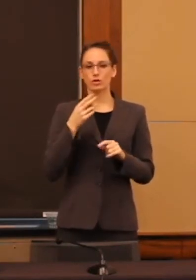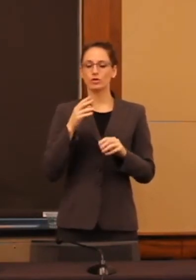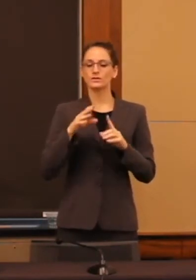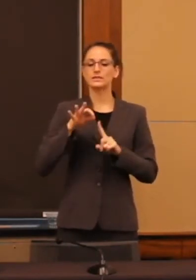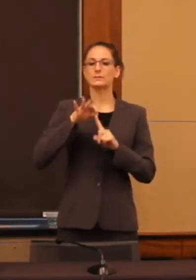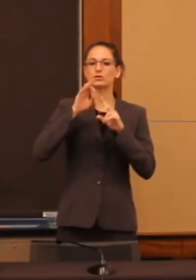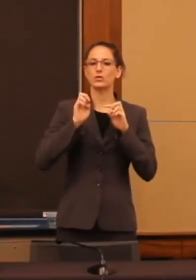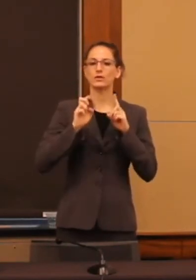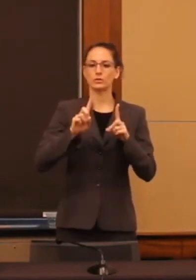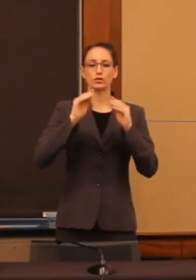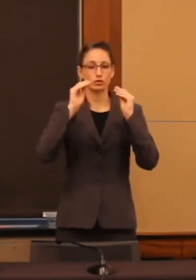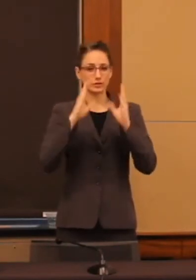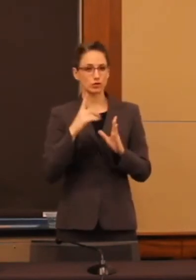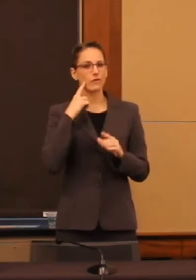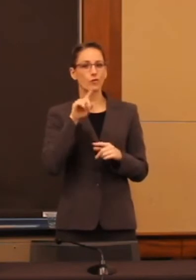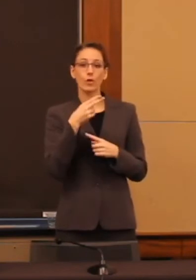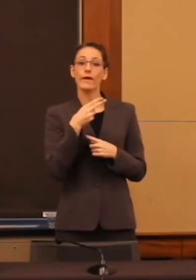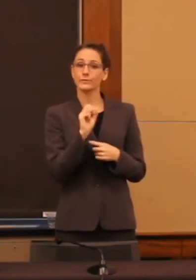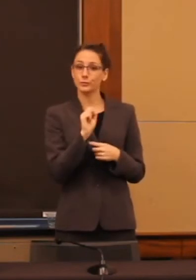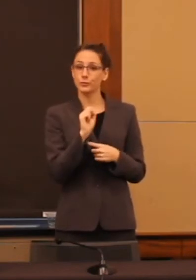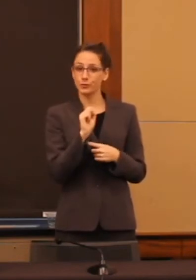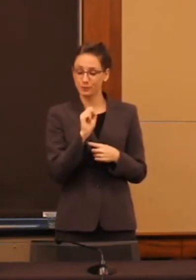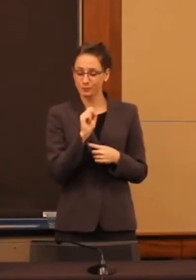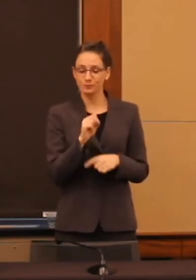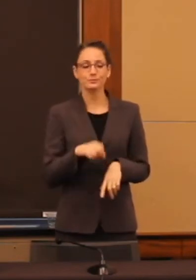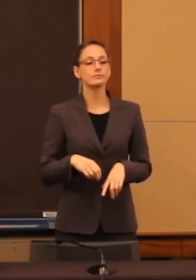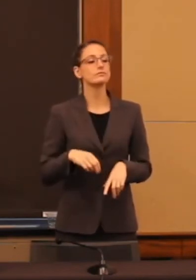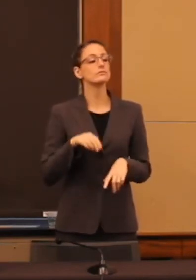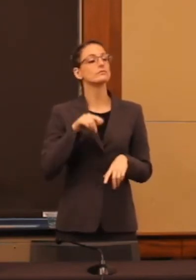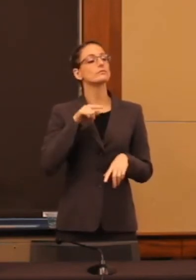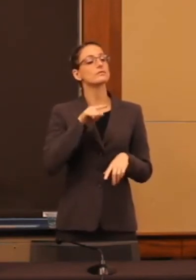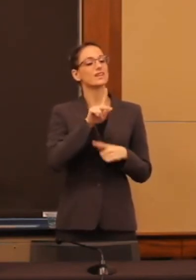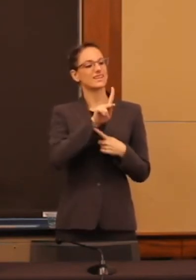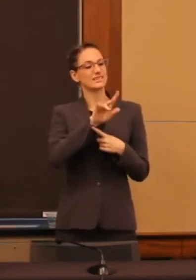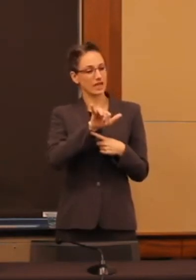He was Kentucky's Director of special ed.